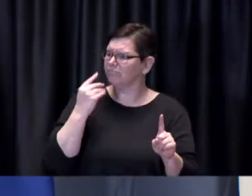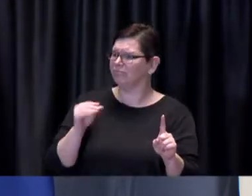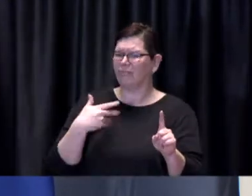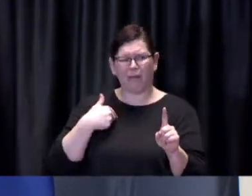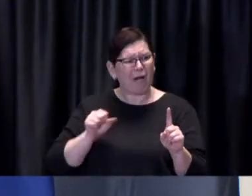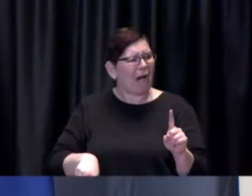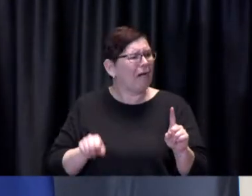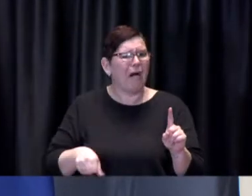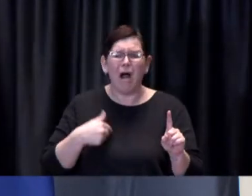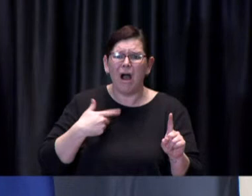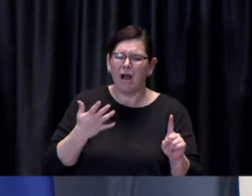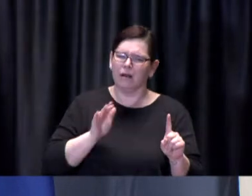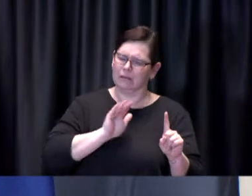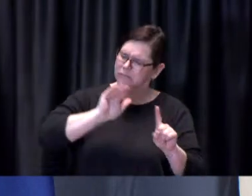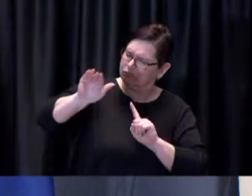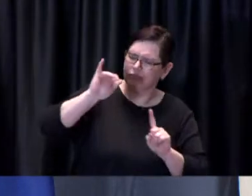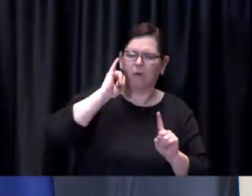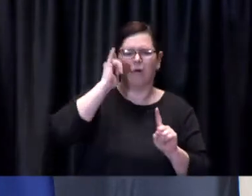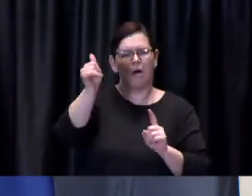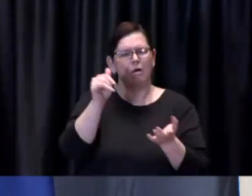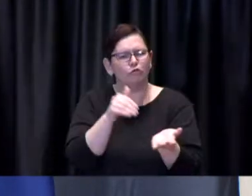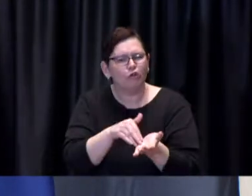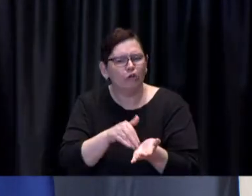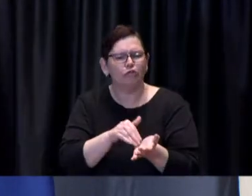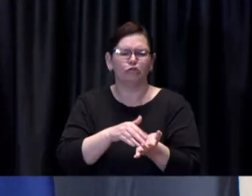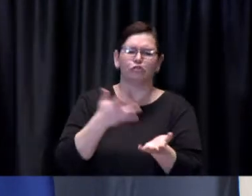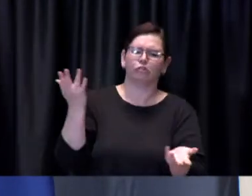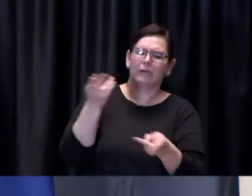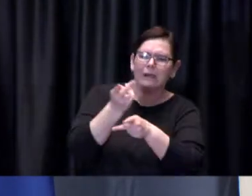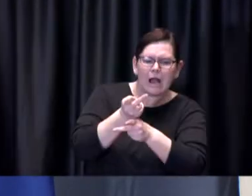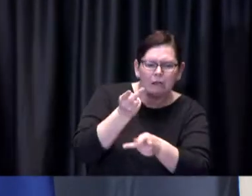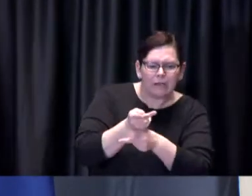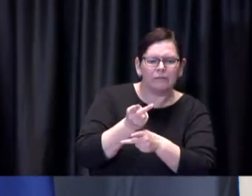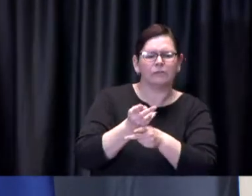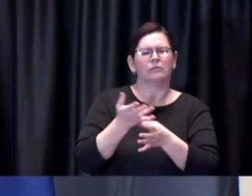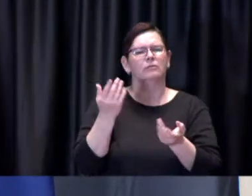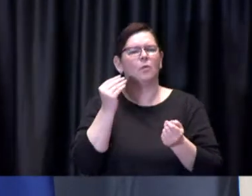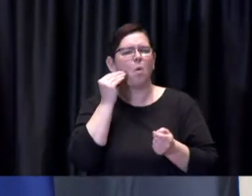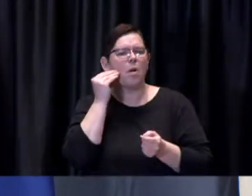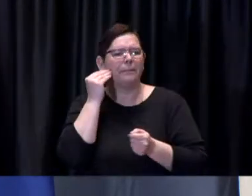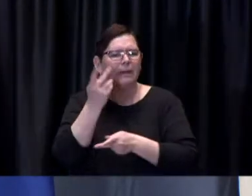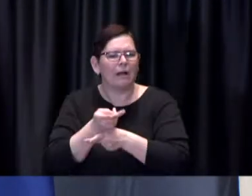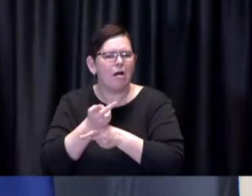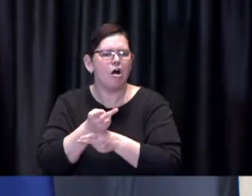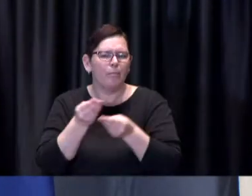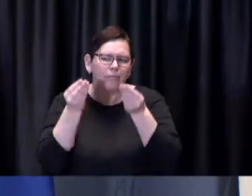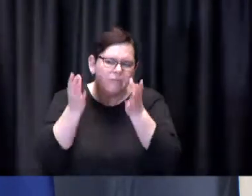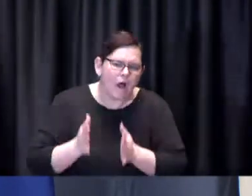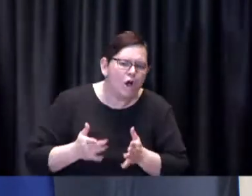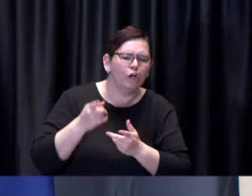in many cases a doctor or their home care provider to confirm if they qualify for this program.